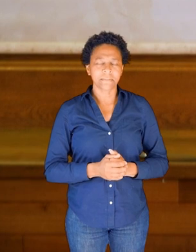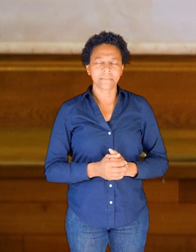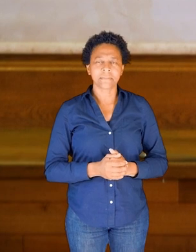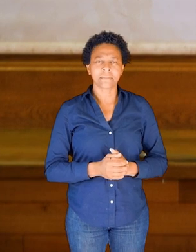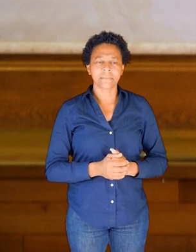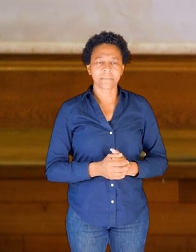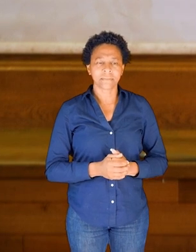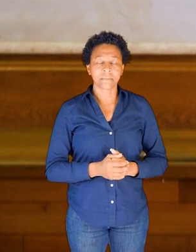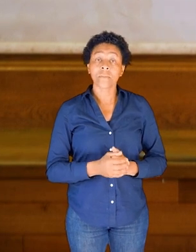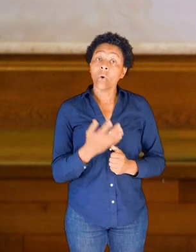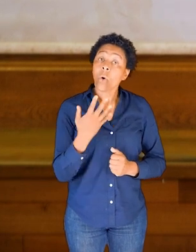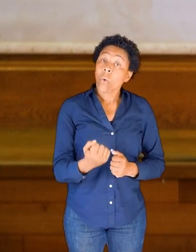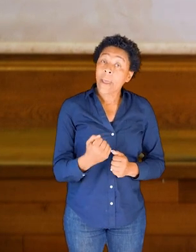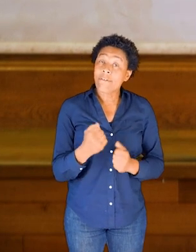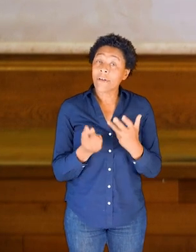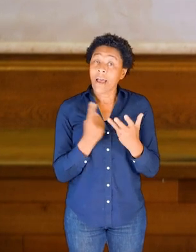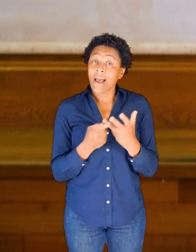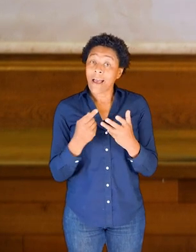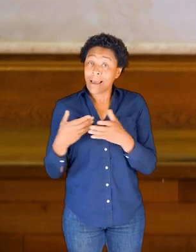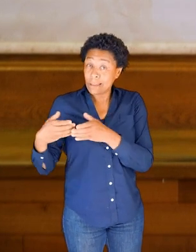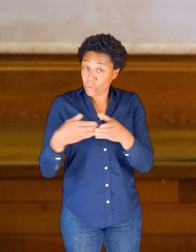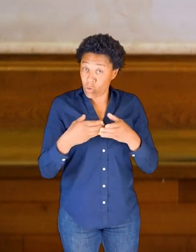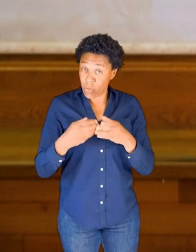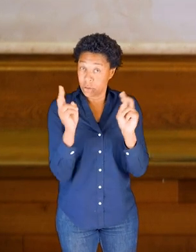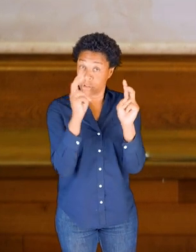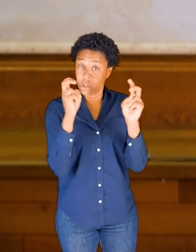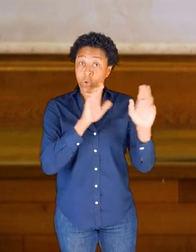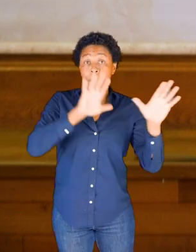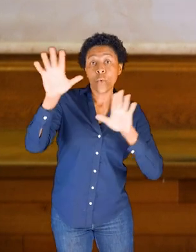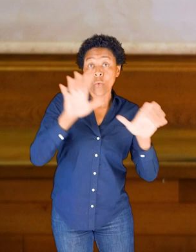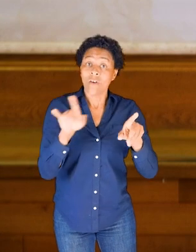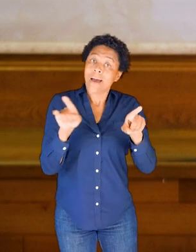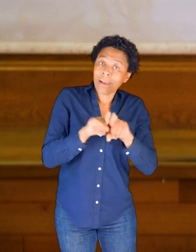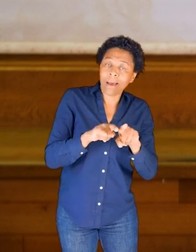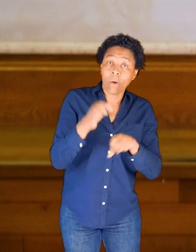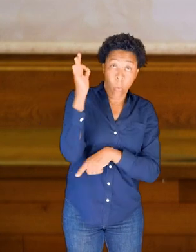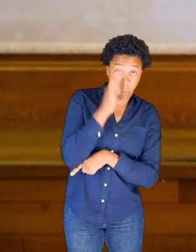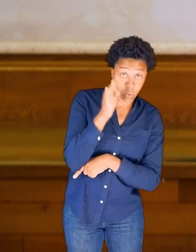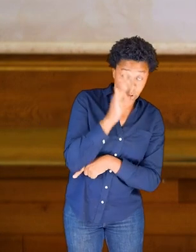Now in the other Seed session called Move Like Water, we also brought